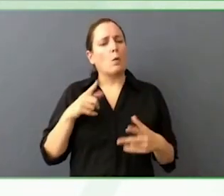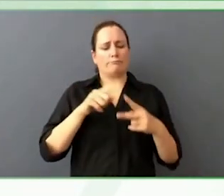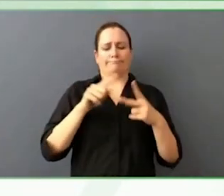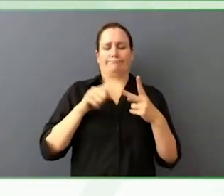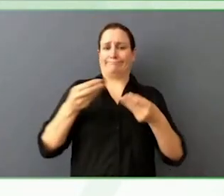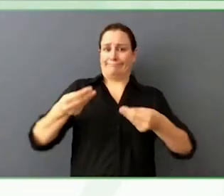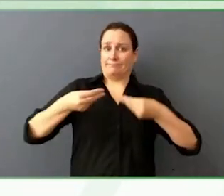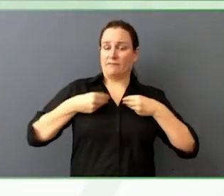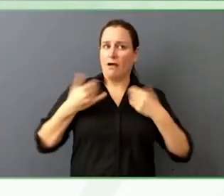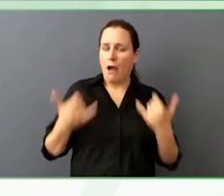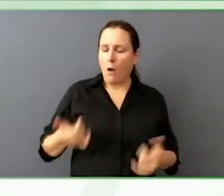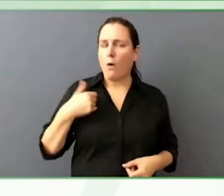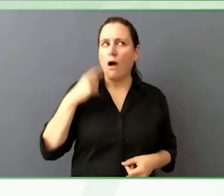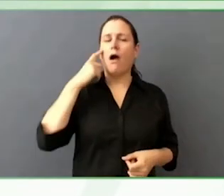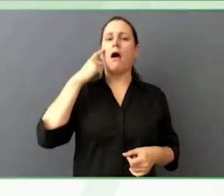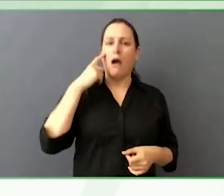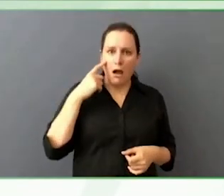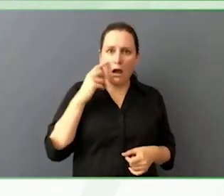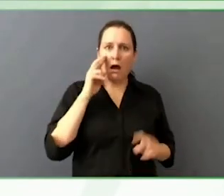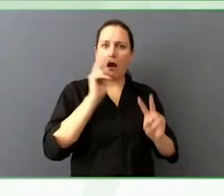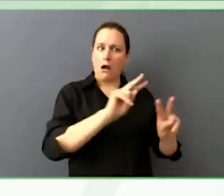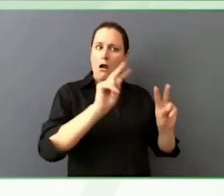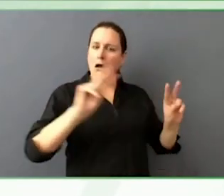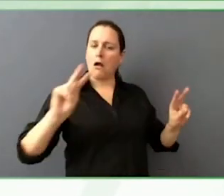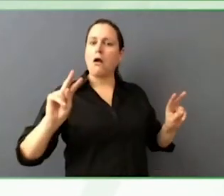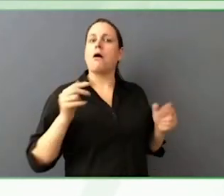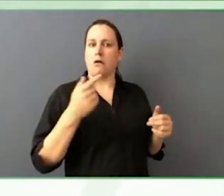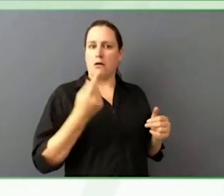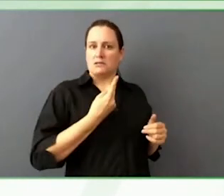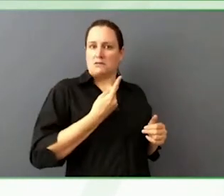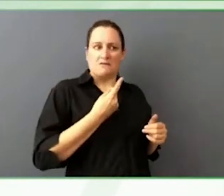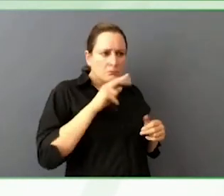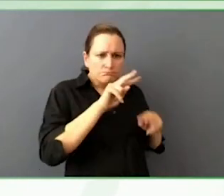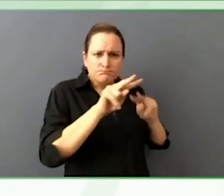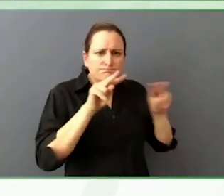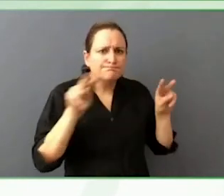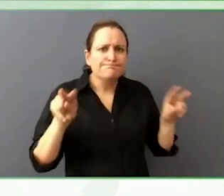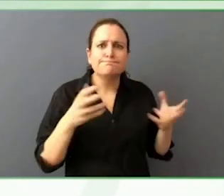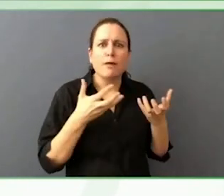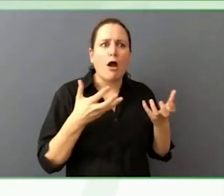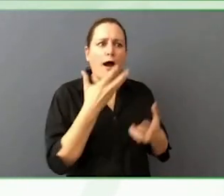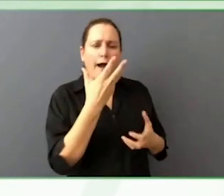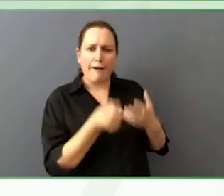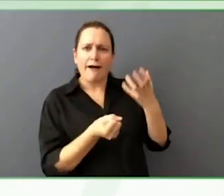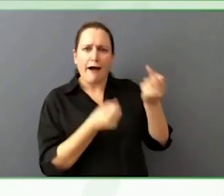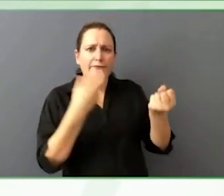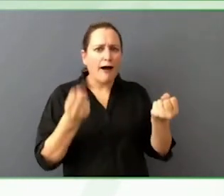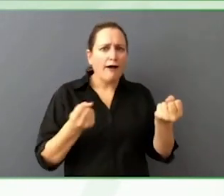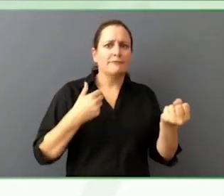aspiring accessibility individuals working in newsrooms around the world. Thank you to the online audience for tuning in.